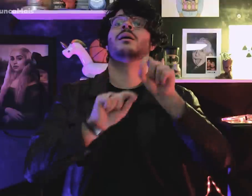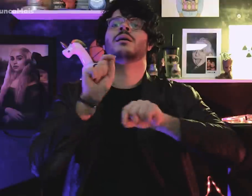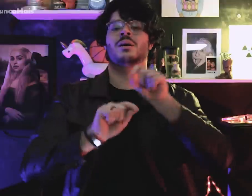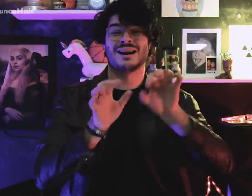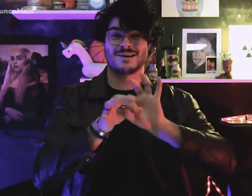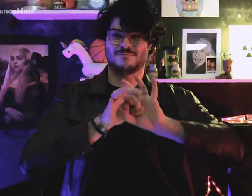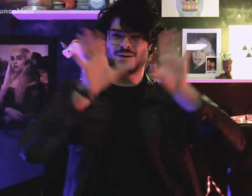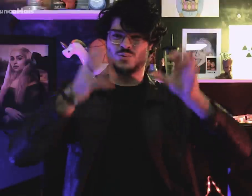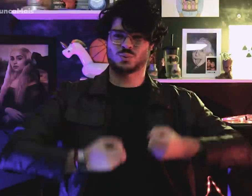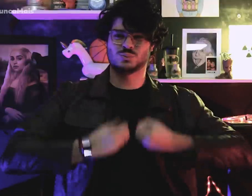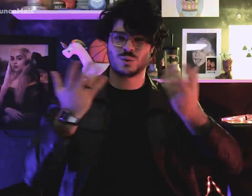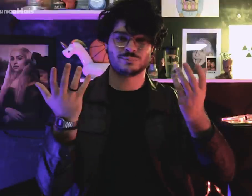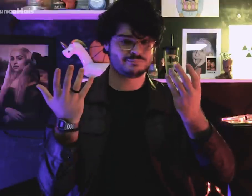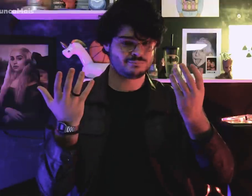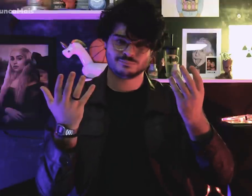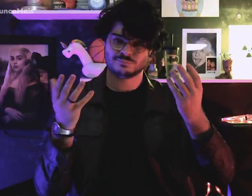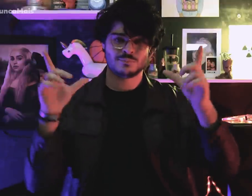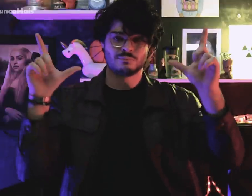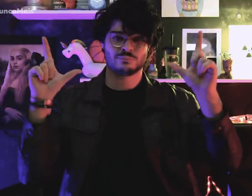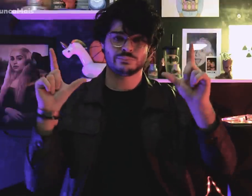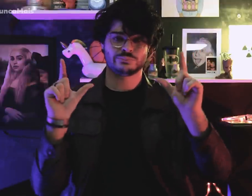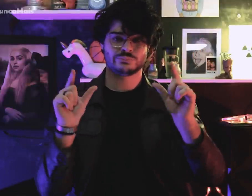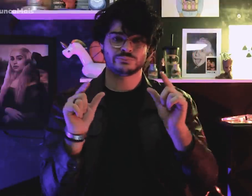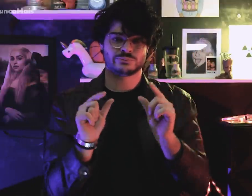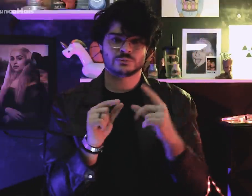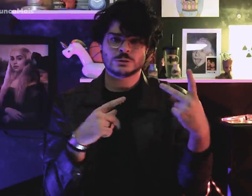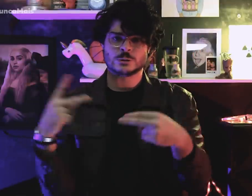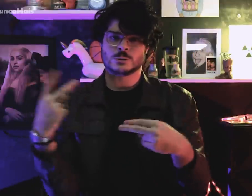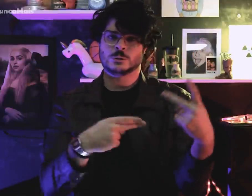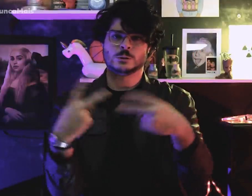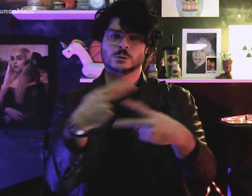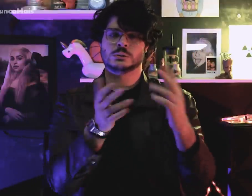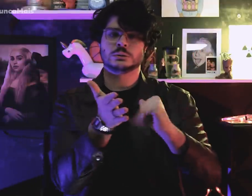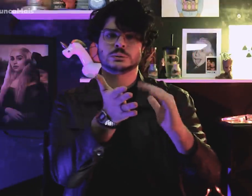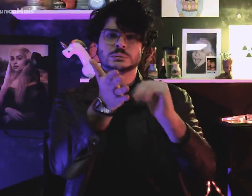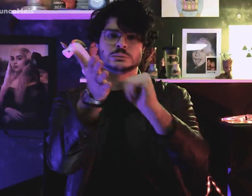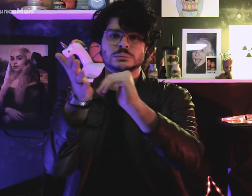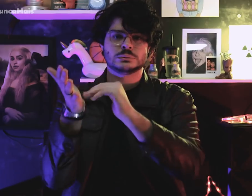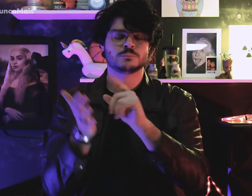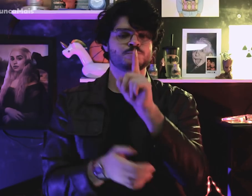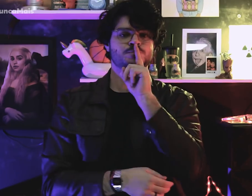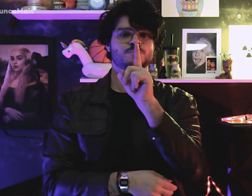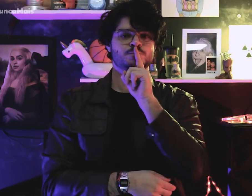thus, freedom of expression was censored!